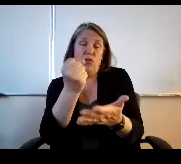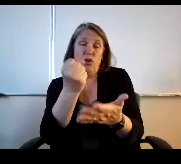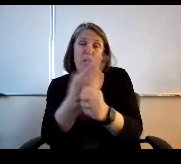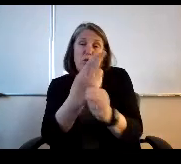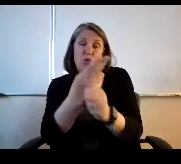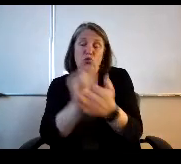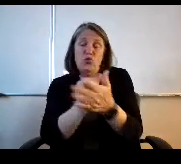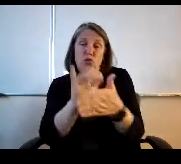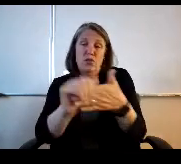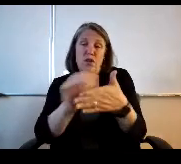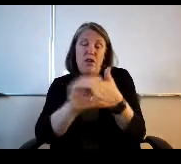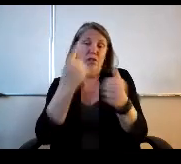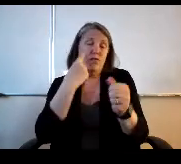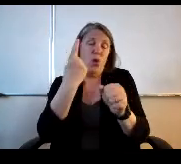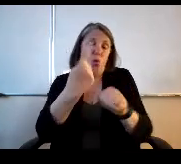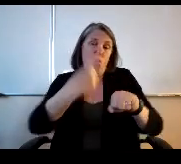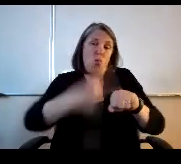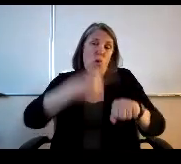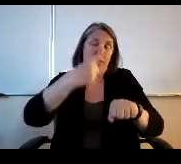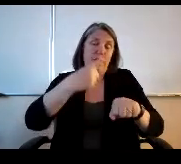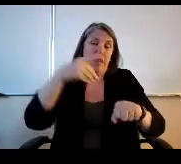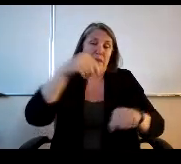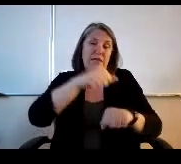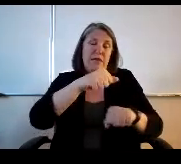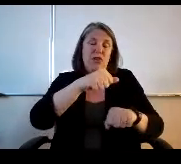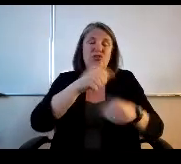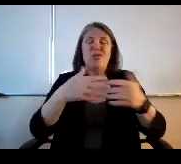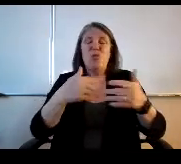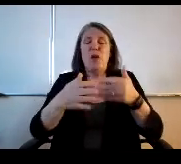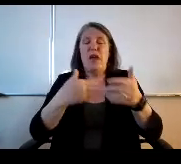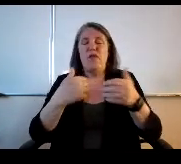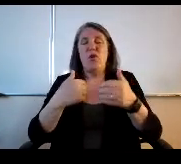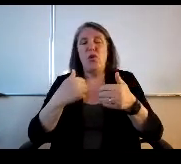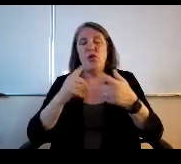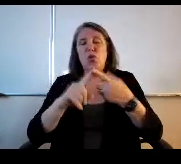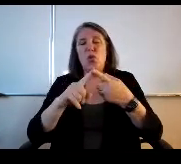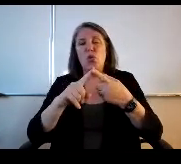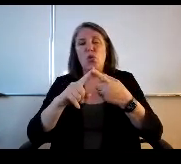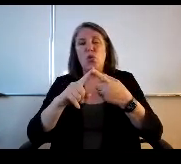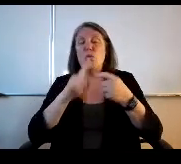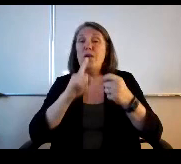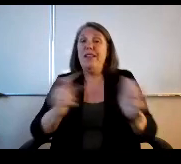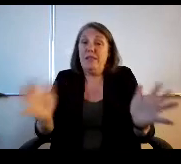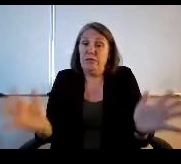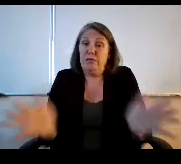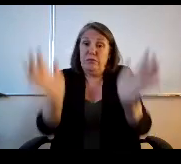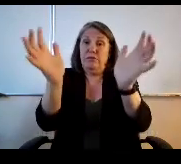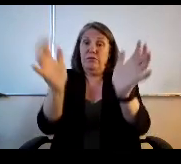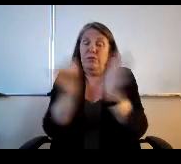dollars for one time expenditures or whatever to to amplify this program so?